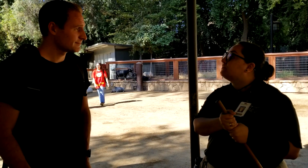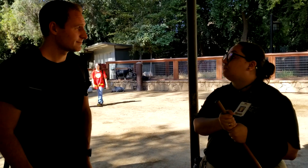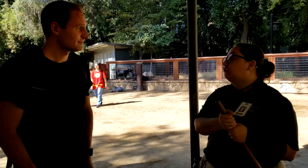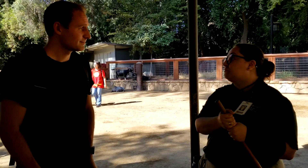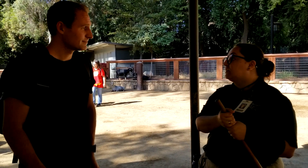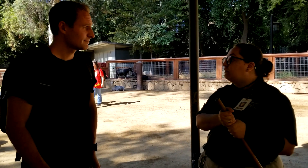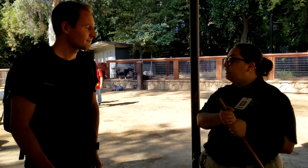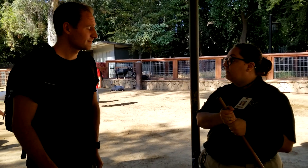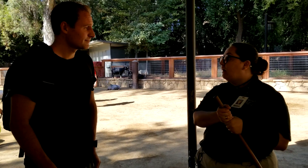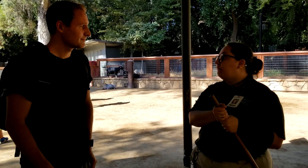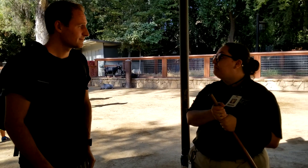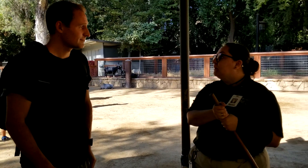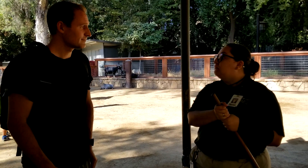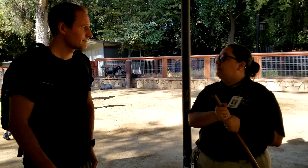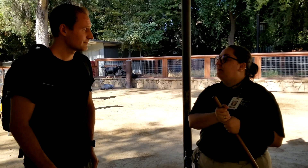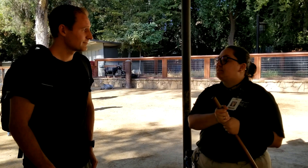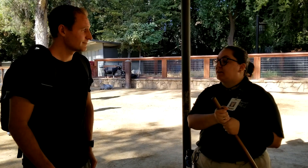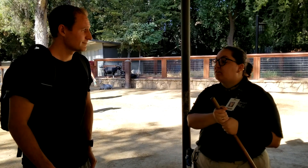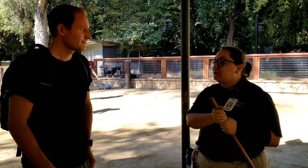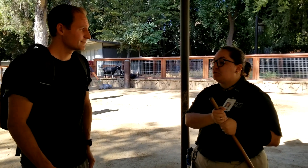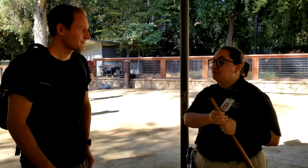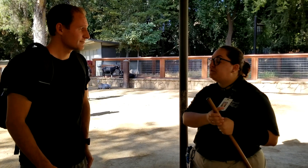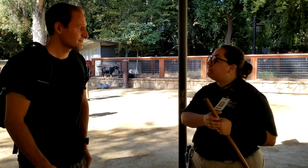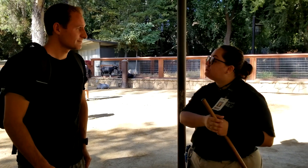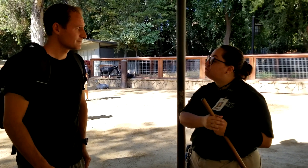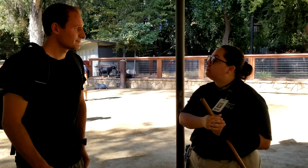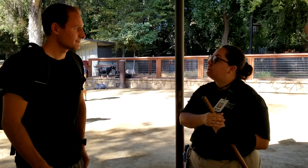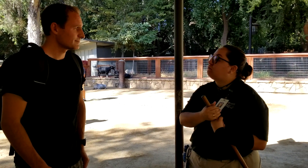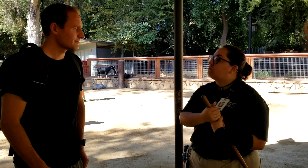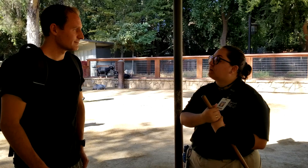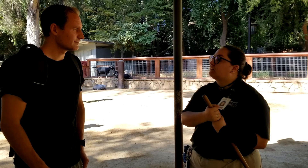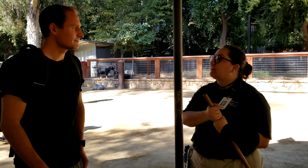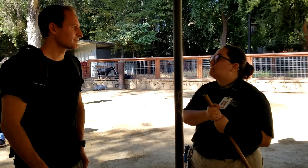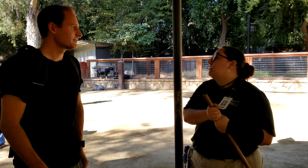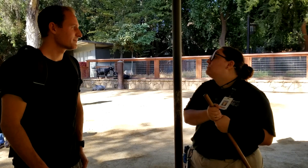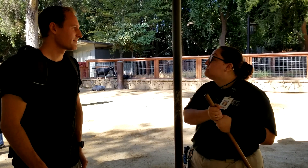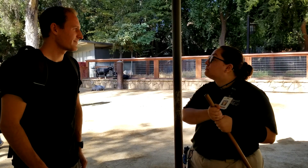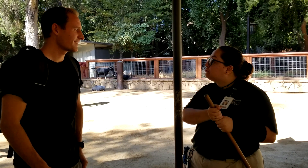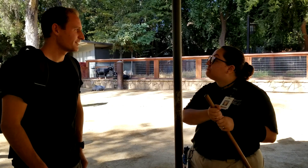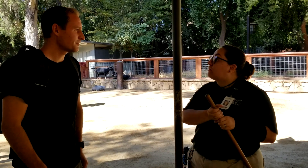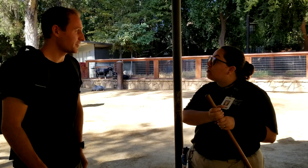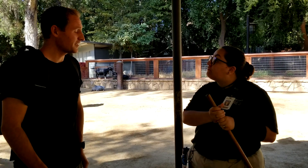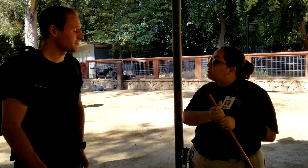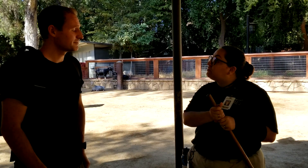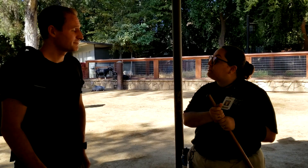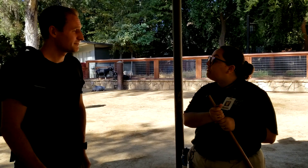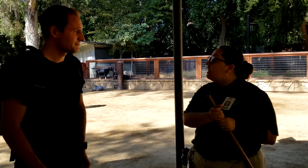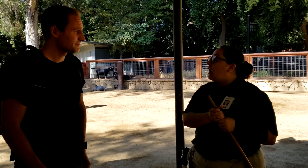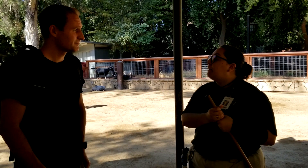of school groups that come in, and it’s a classroom of deaf children, or like I said, autistic children that are non-verbal too.